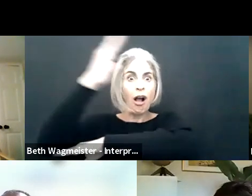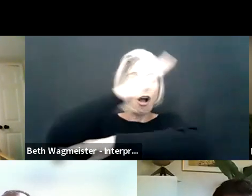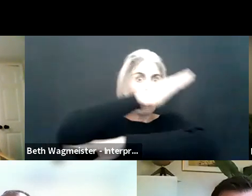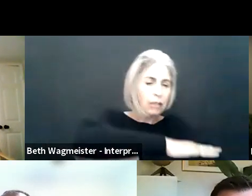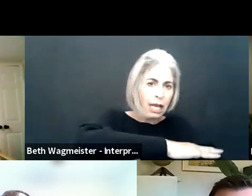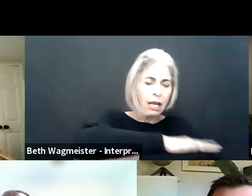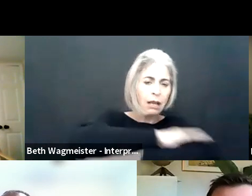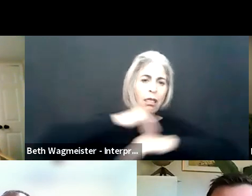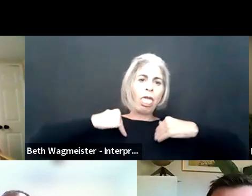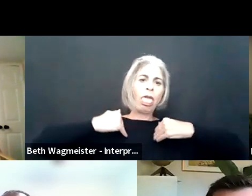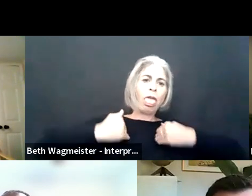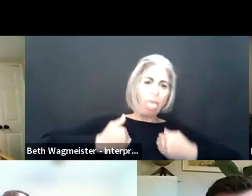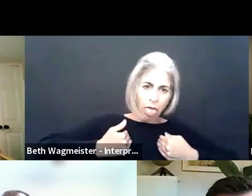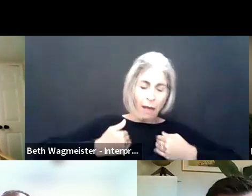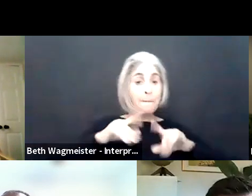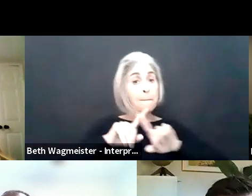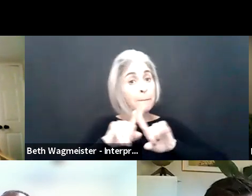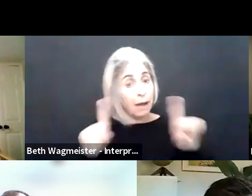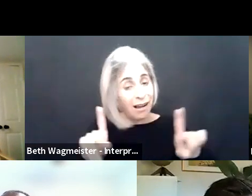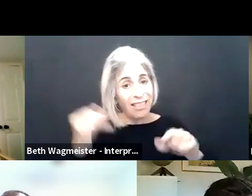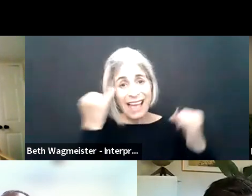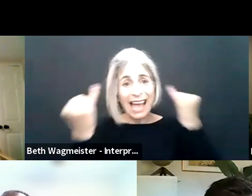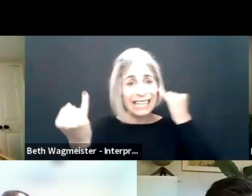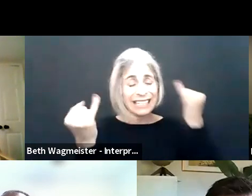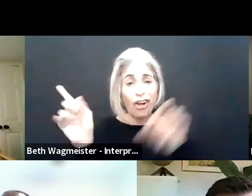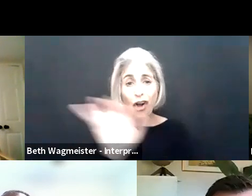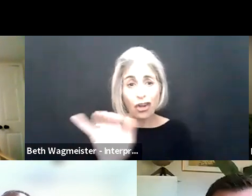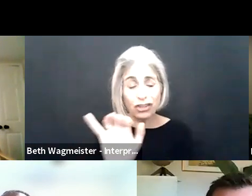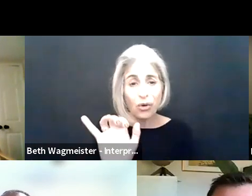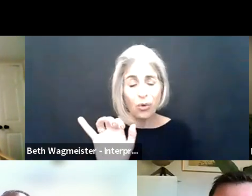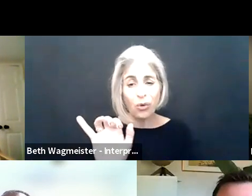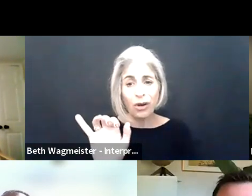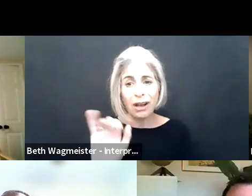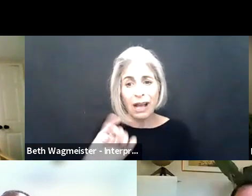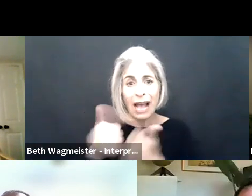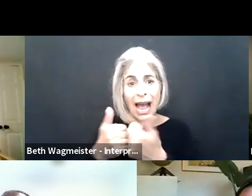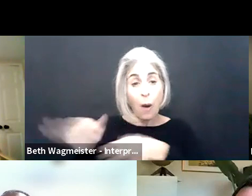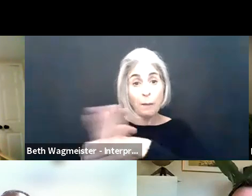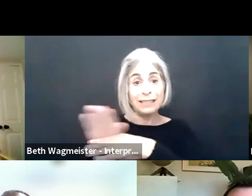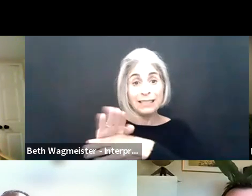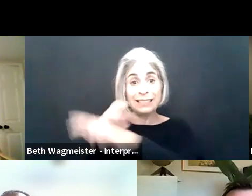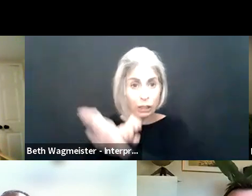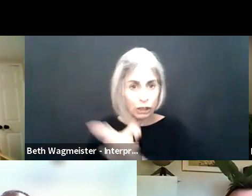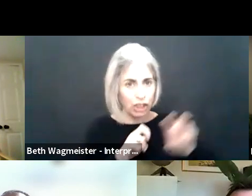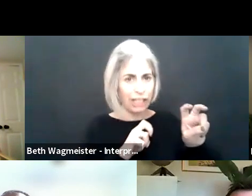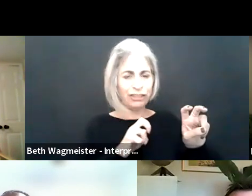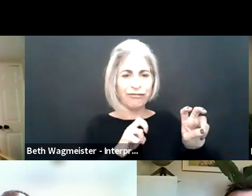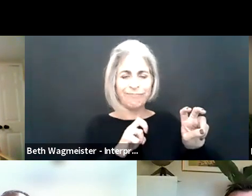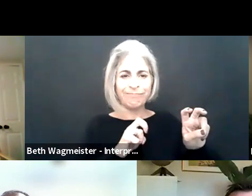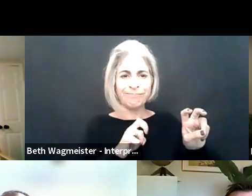back. such work when you have meetings back to You know, what kind of toll does it take.